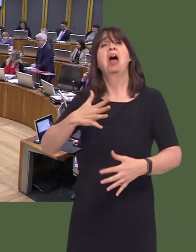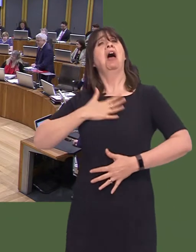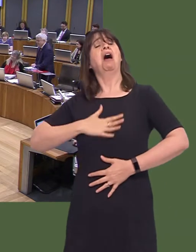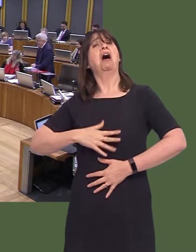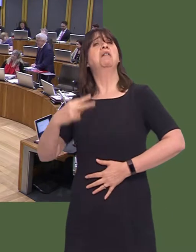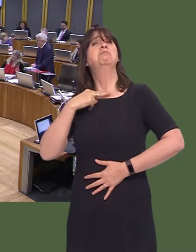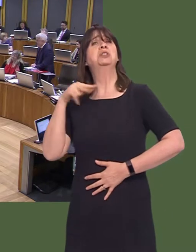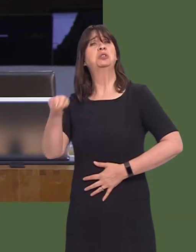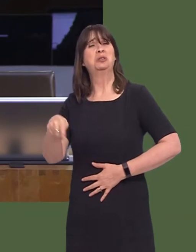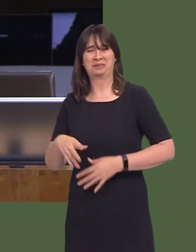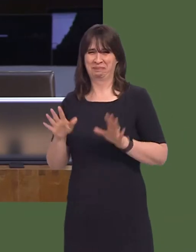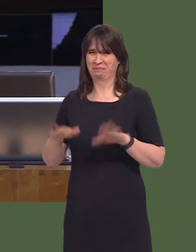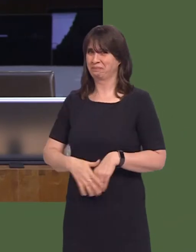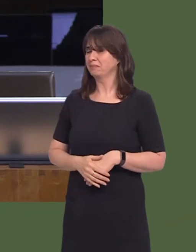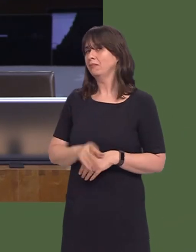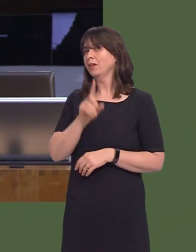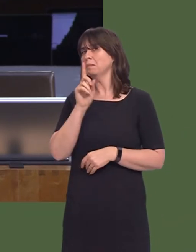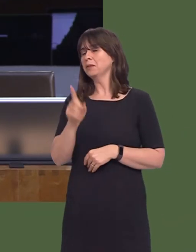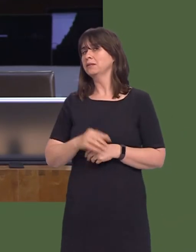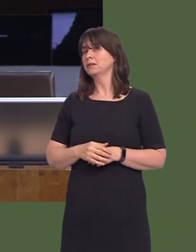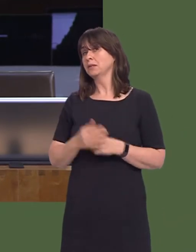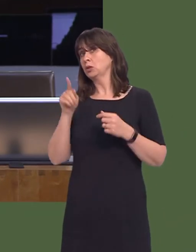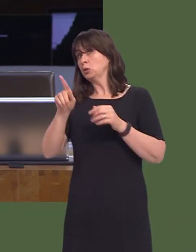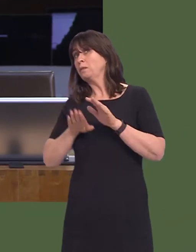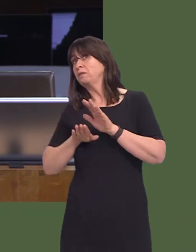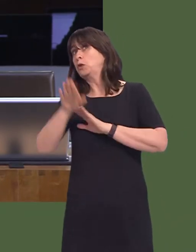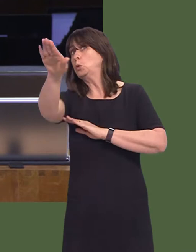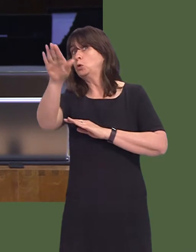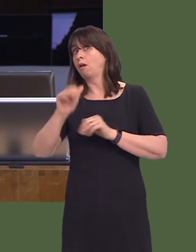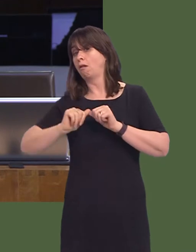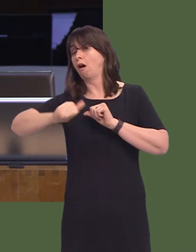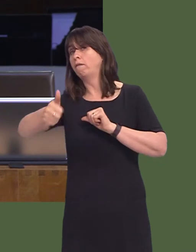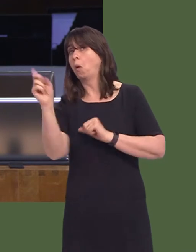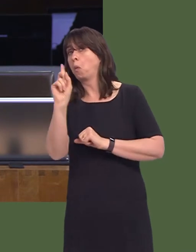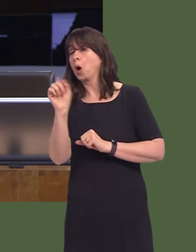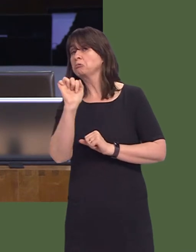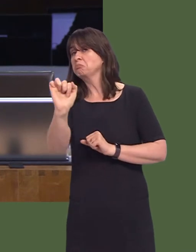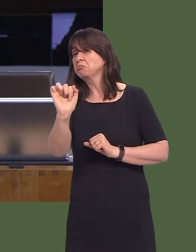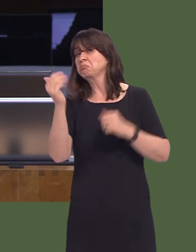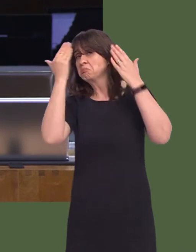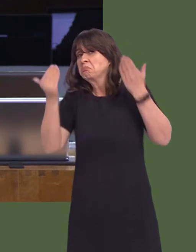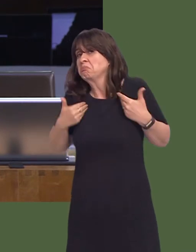I don't know what the First Minister's long-term objectives are, and whether he plans to stand